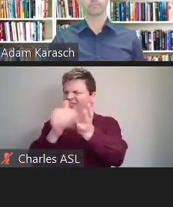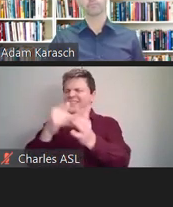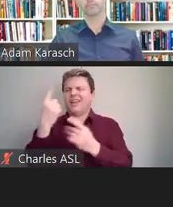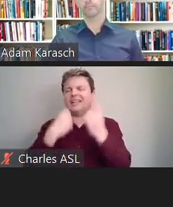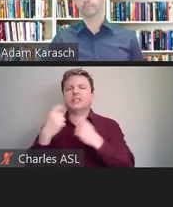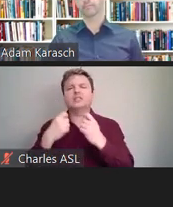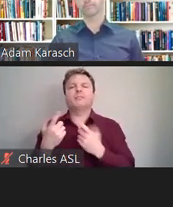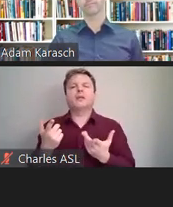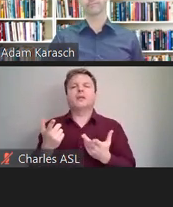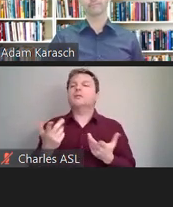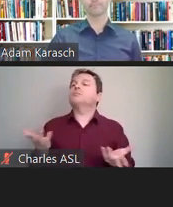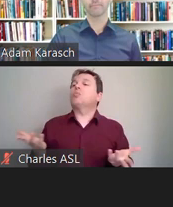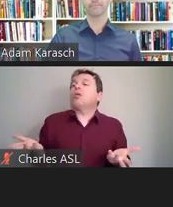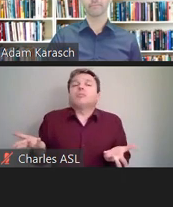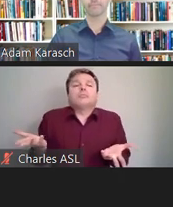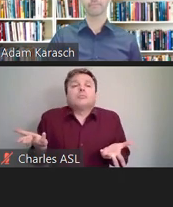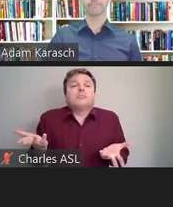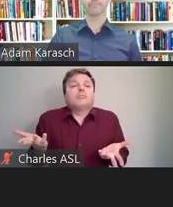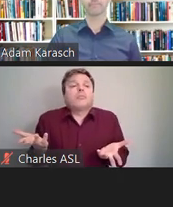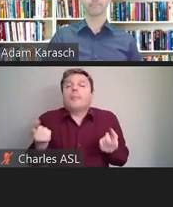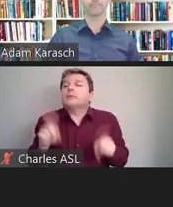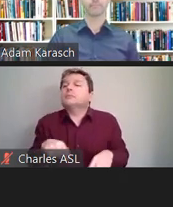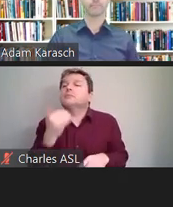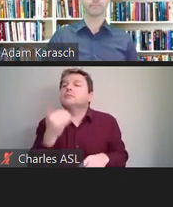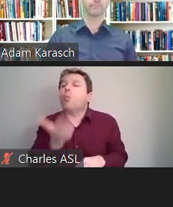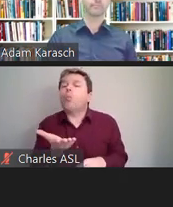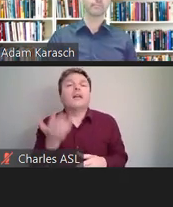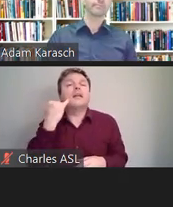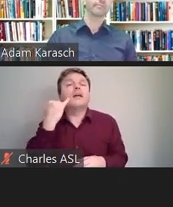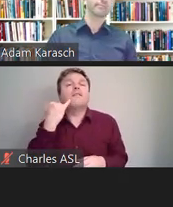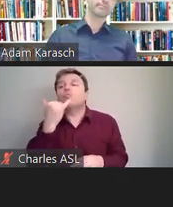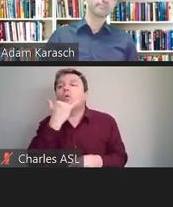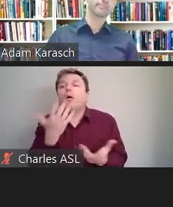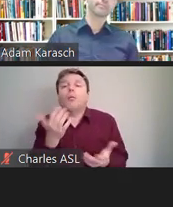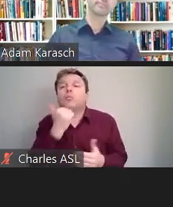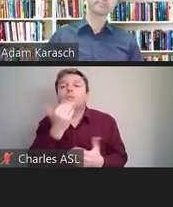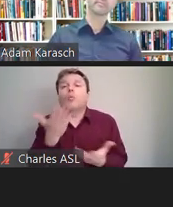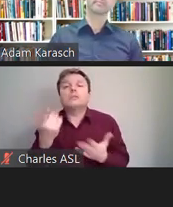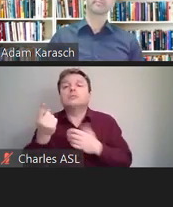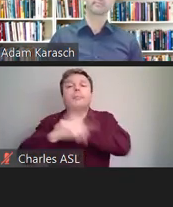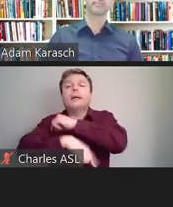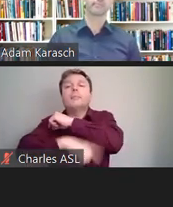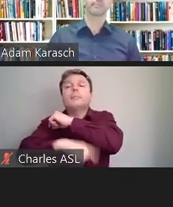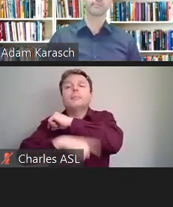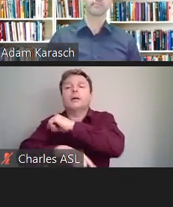What are the penalties? You don't want to get into the penalties. The penalties are not good.